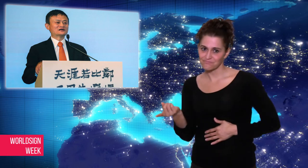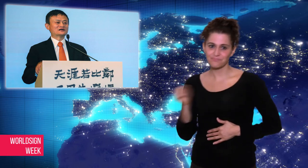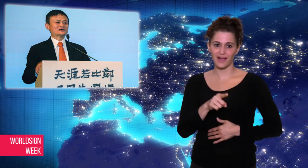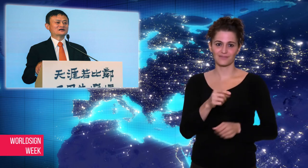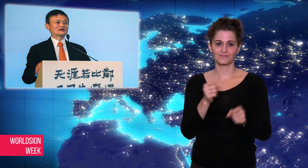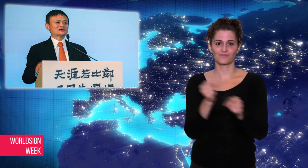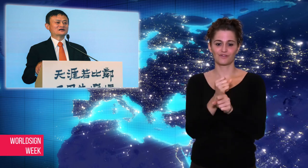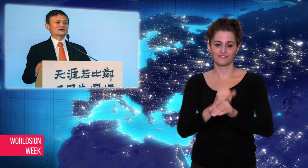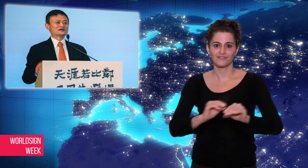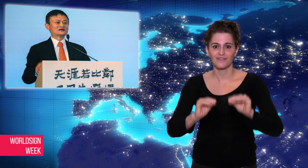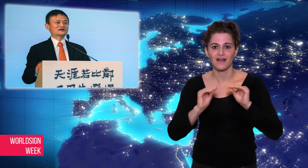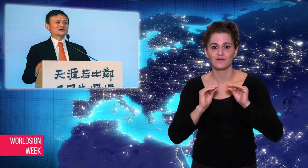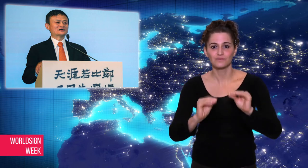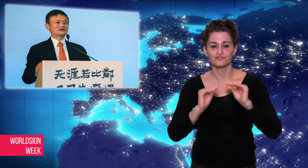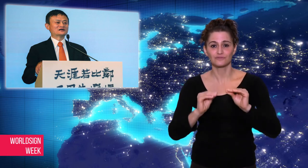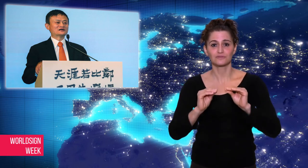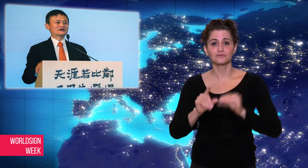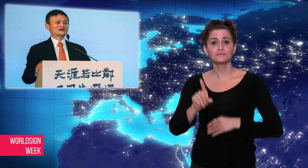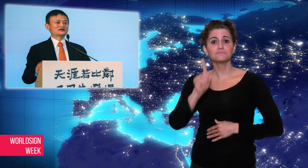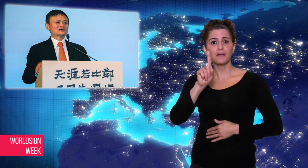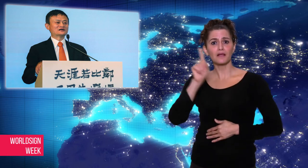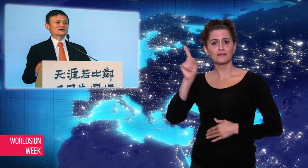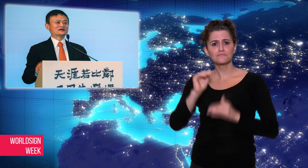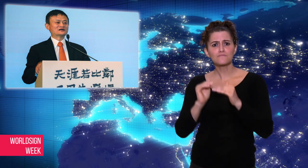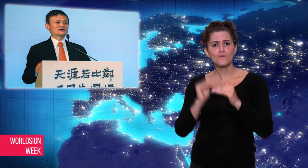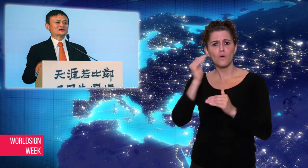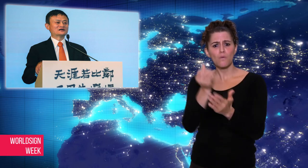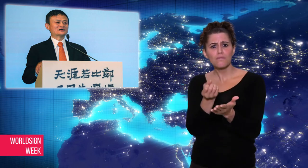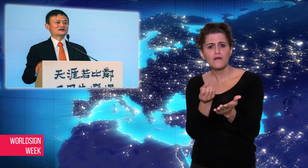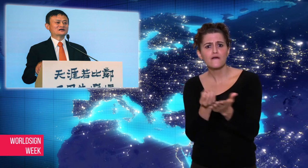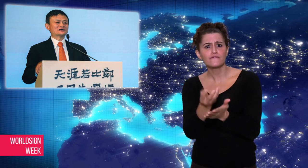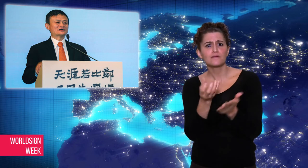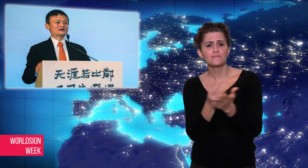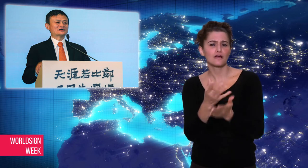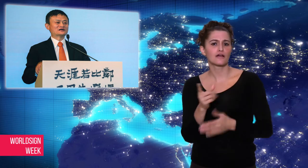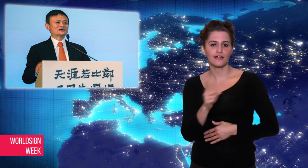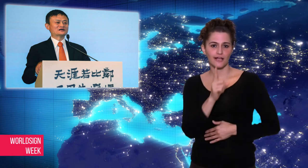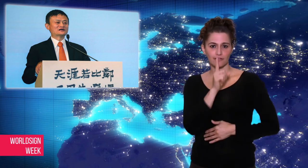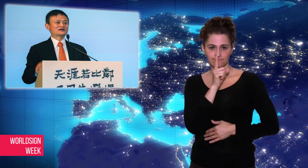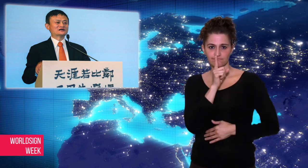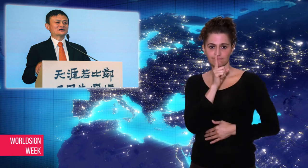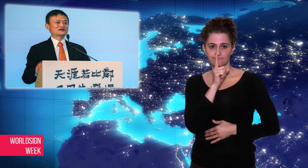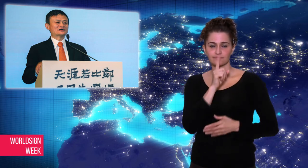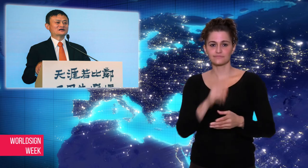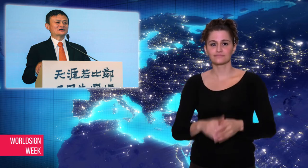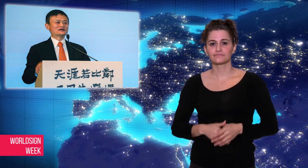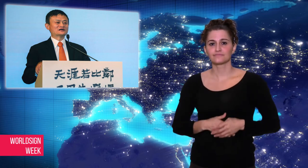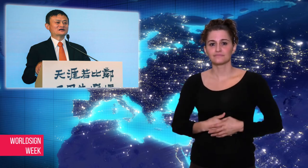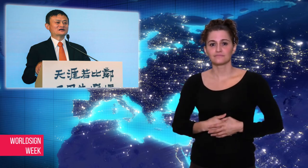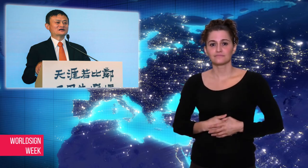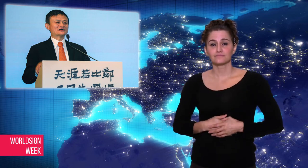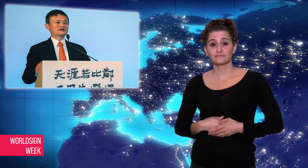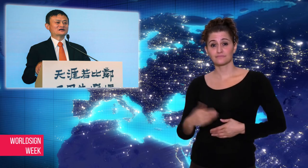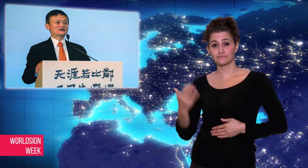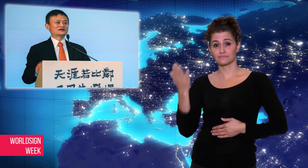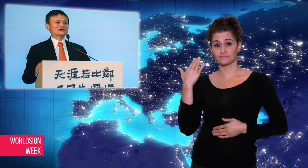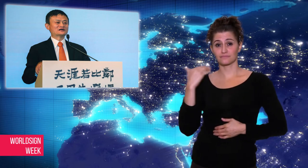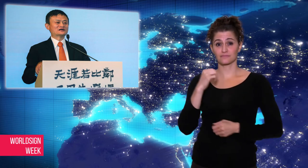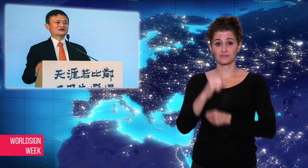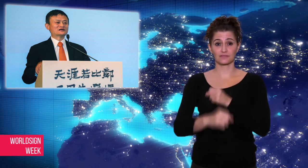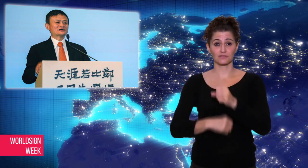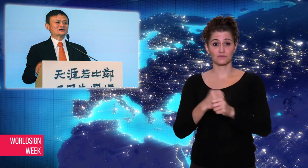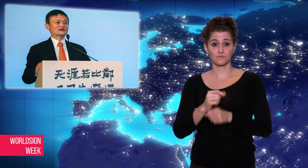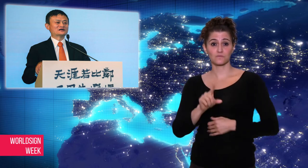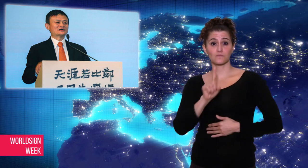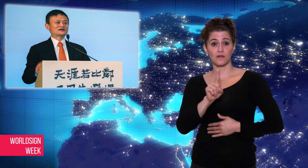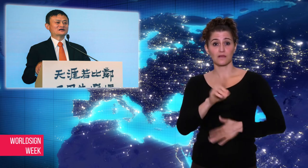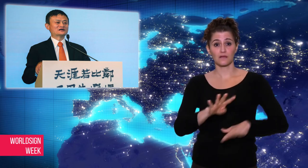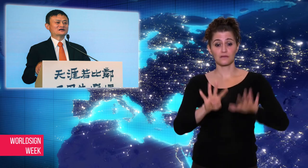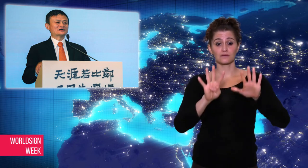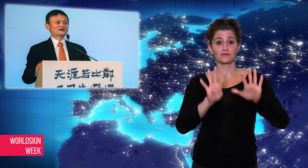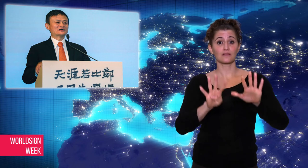world’s biggest e-commerce company,